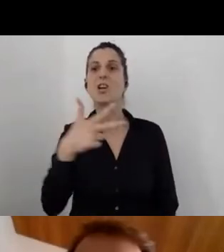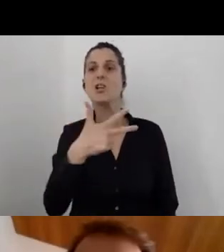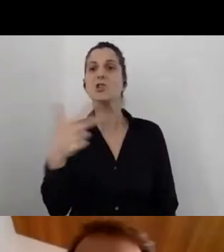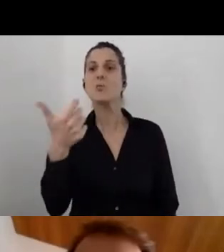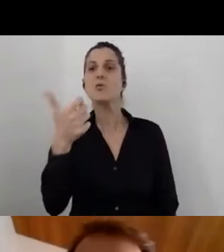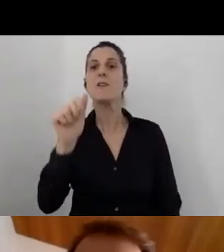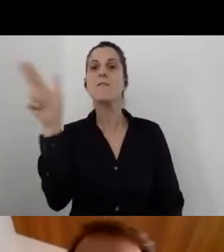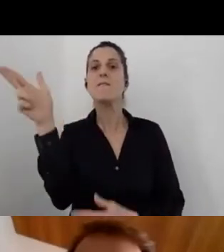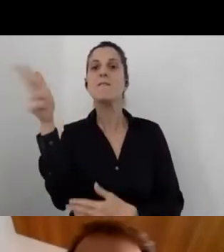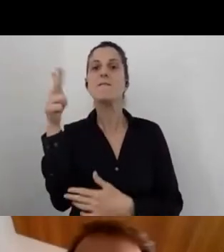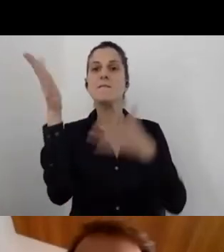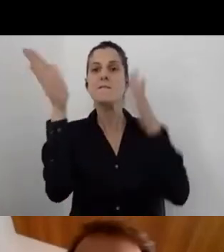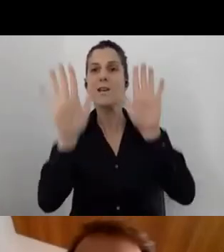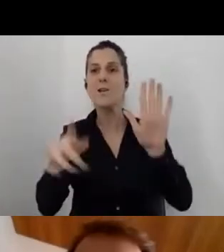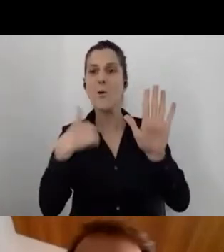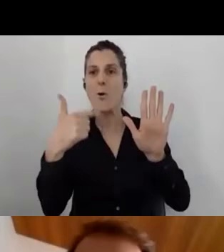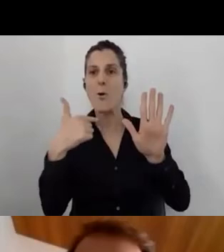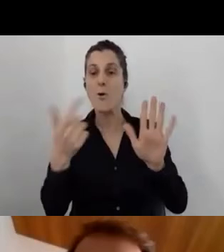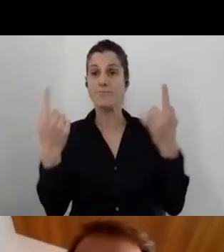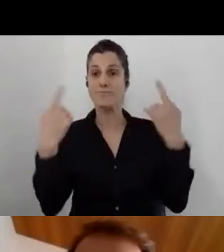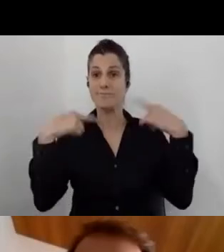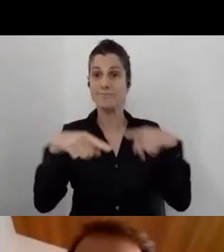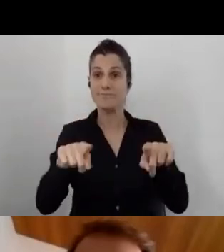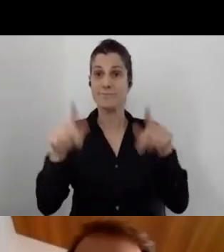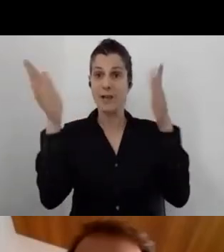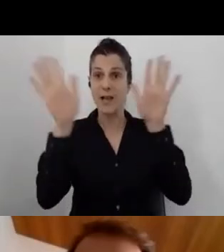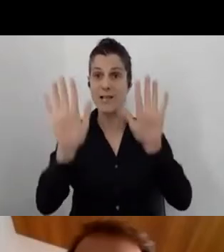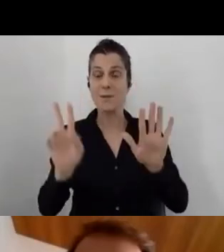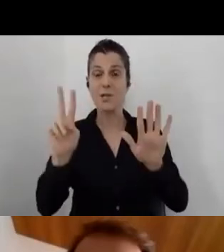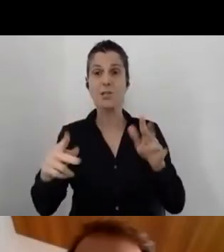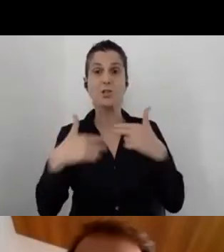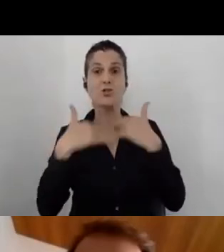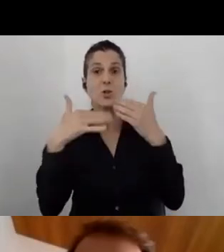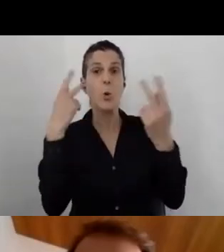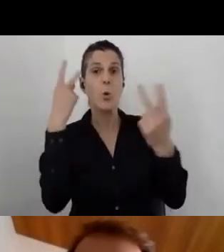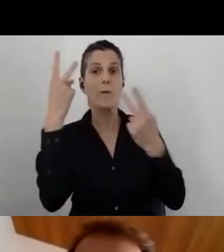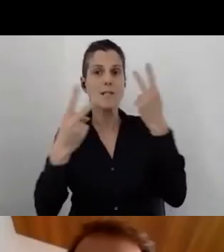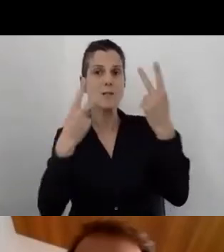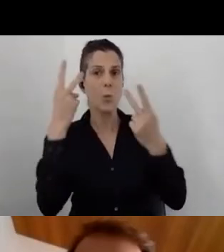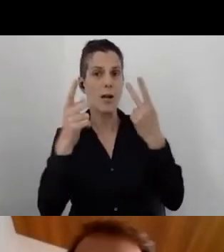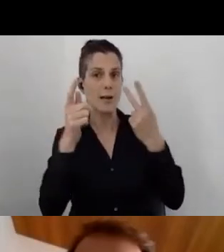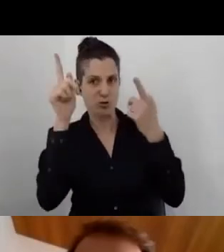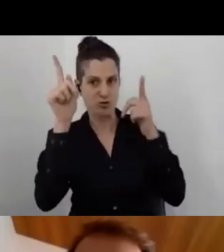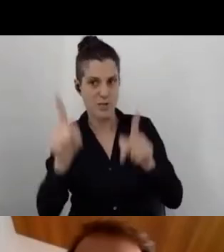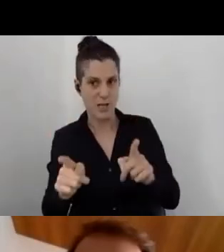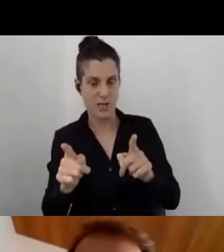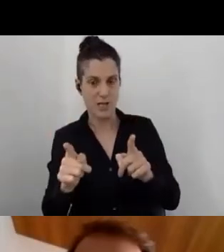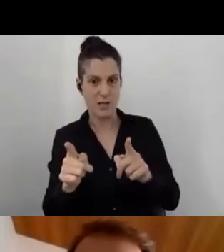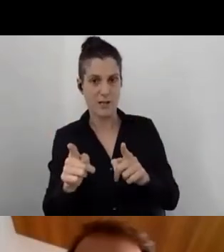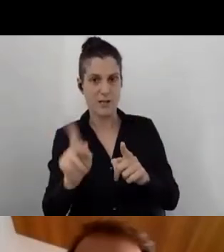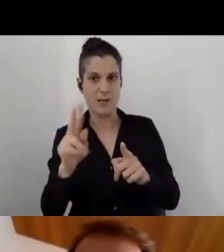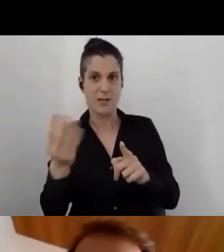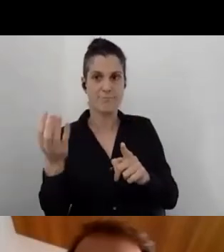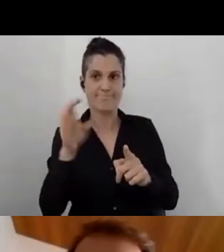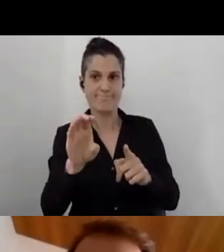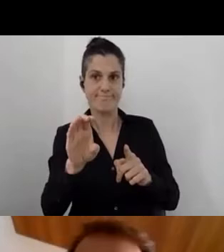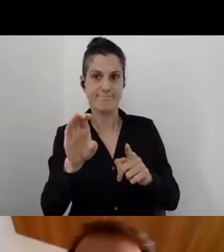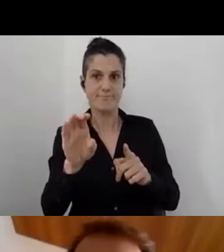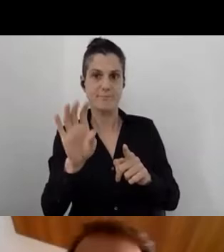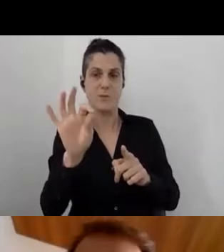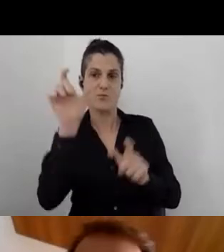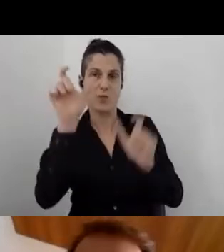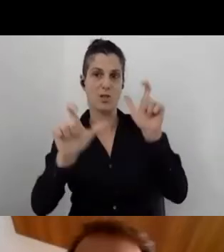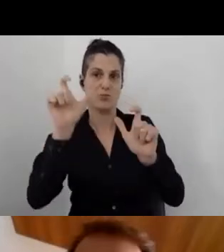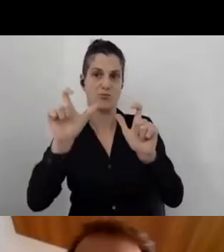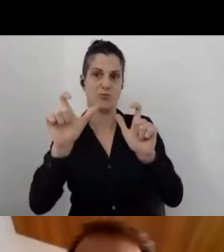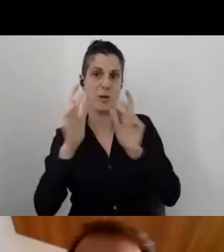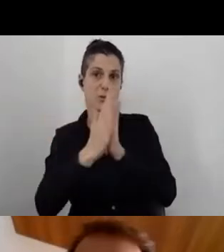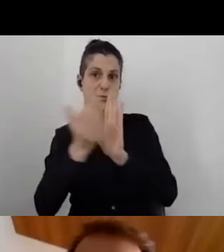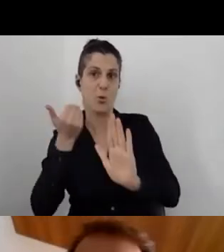during the visual description will be applied to whoever requested it.